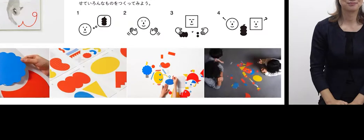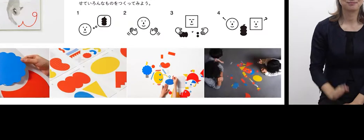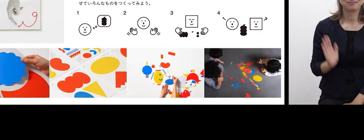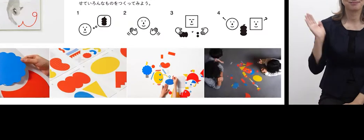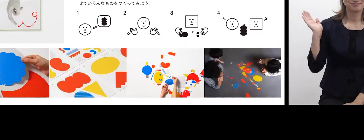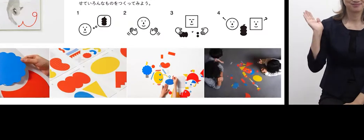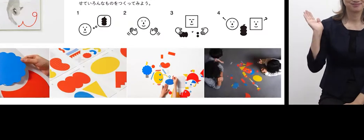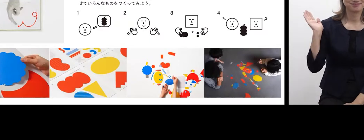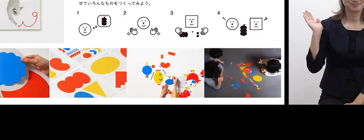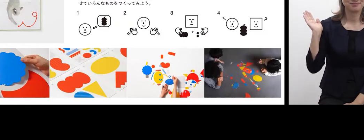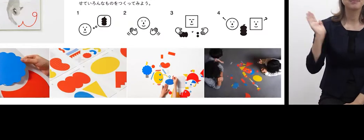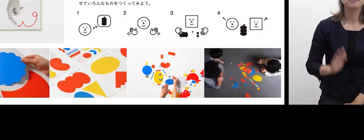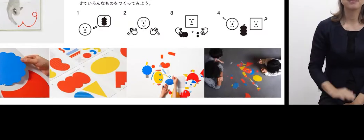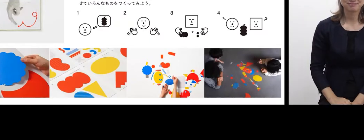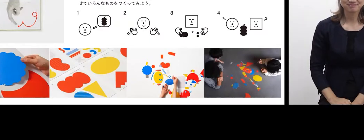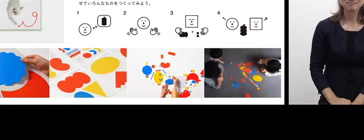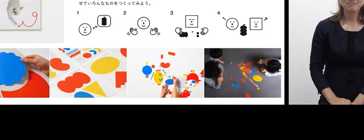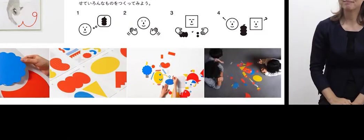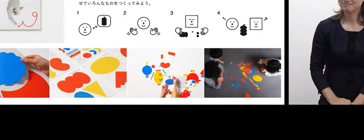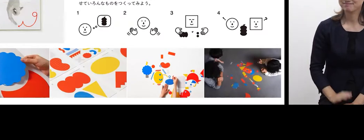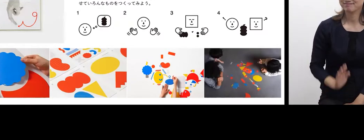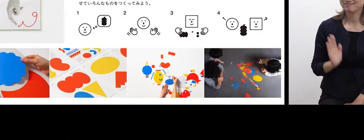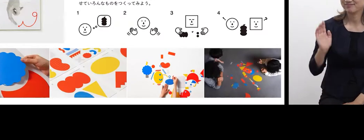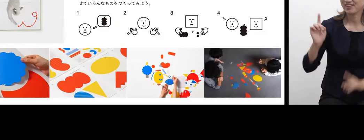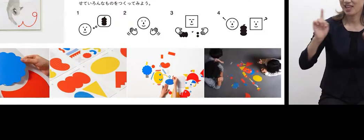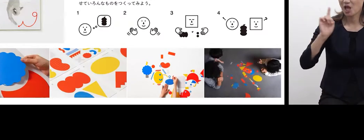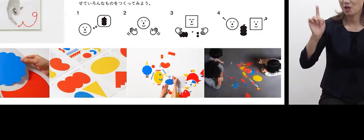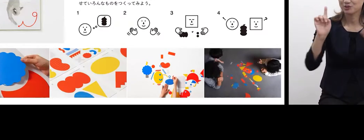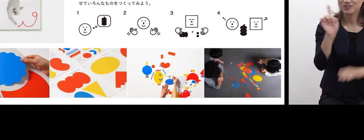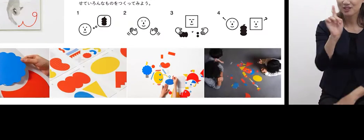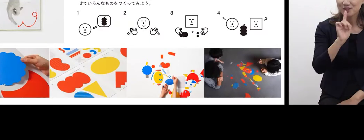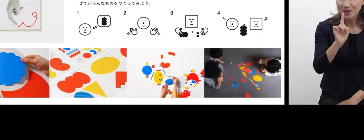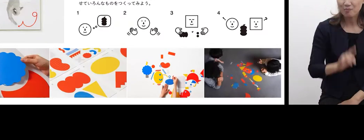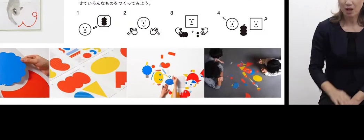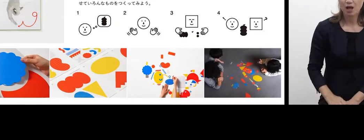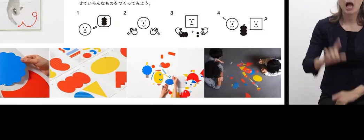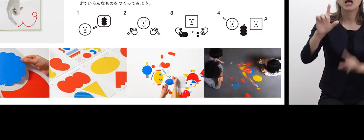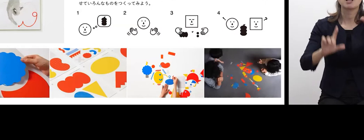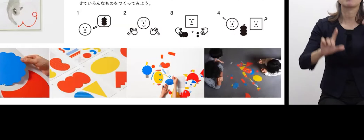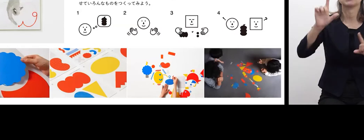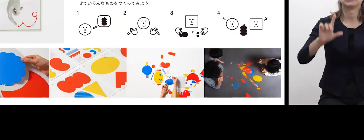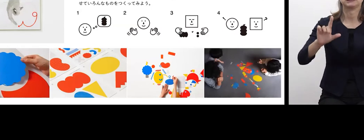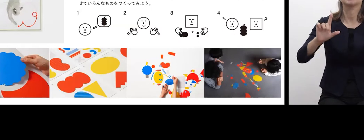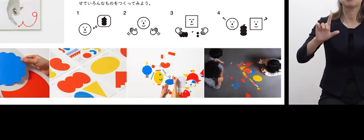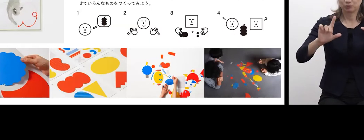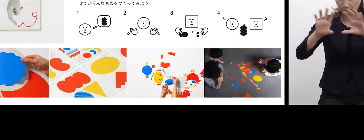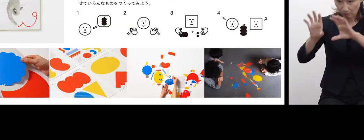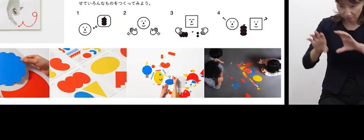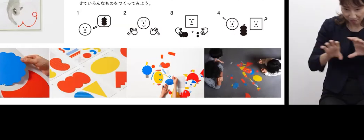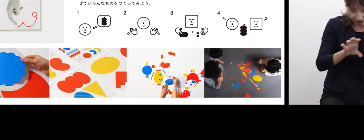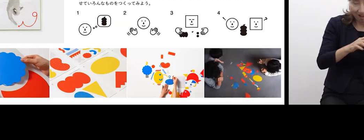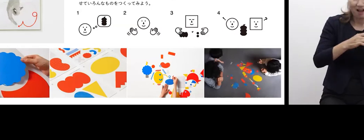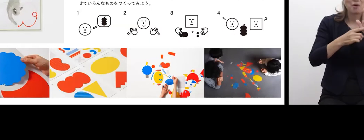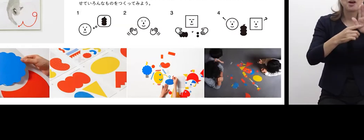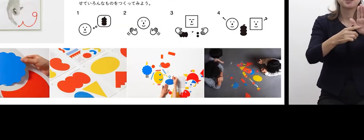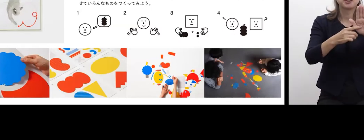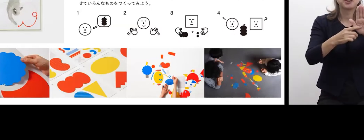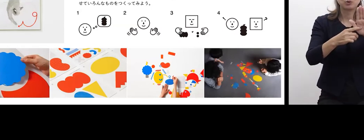And, this is a little more analog game.